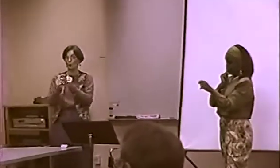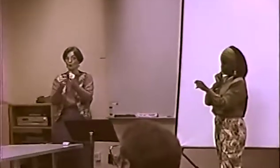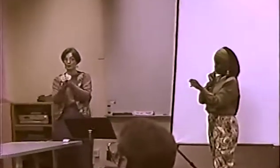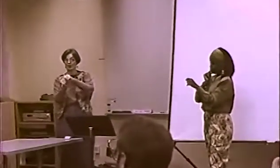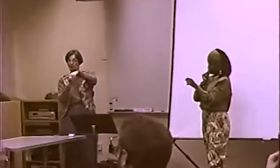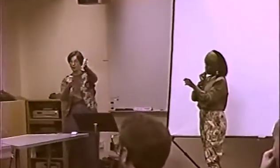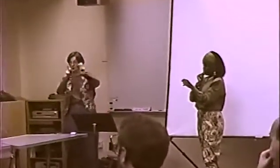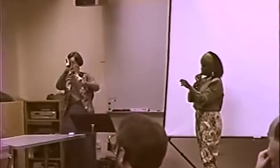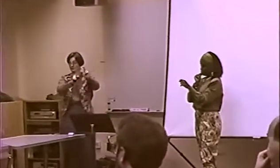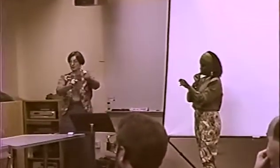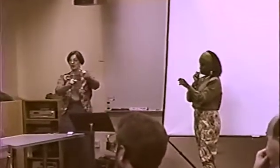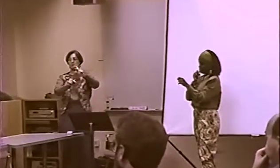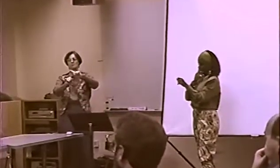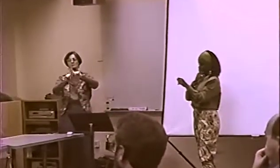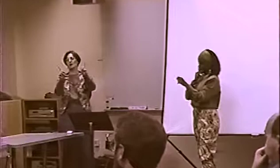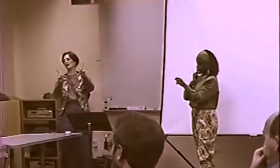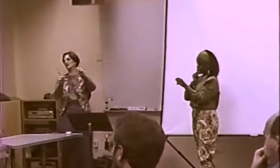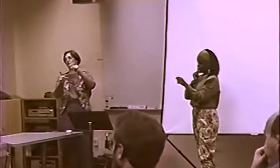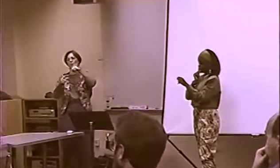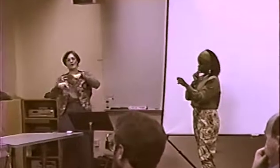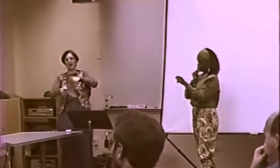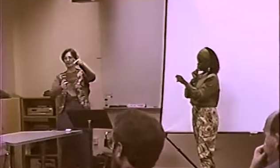AND THEY HAVE THE LANGUAGE THEMSELVES.